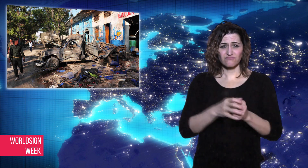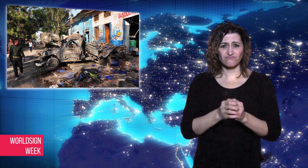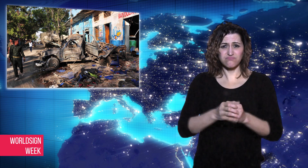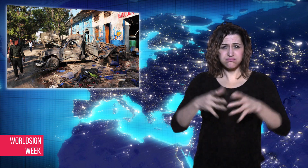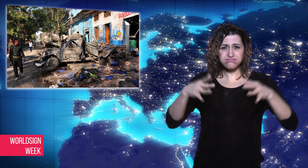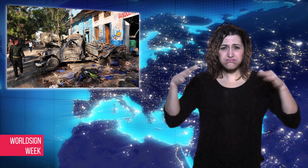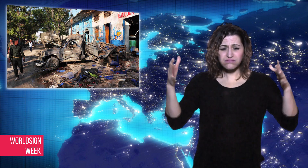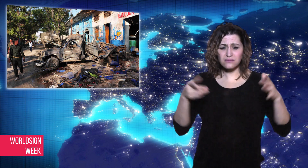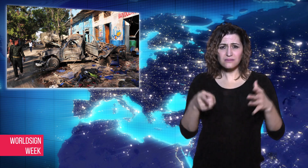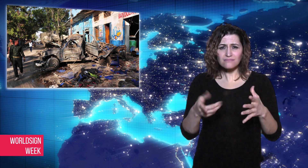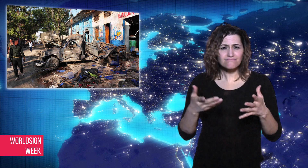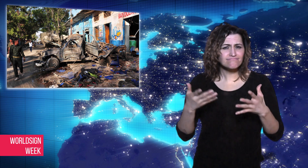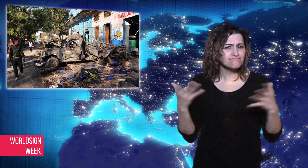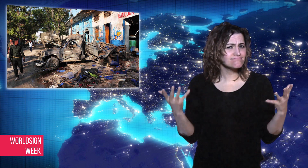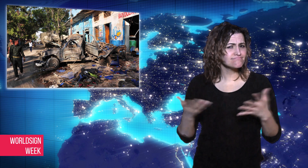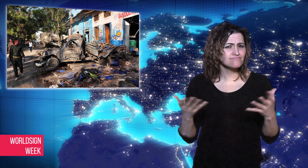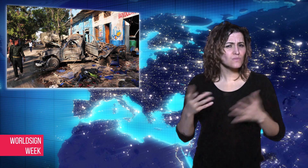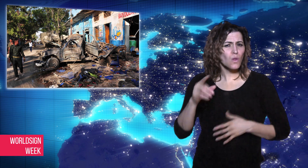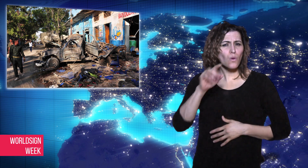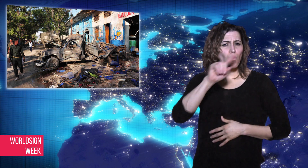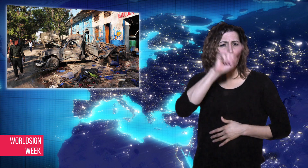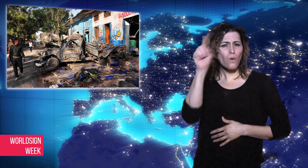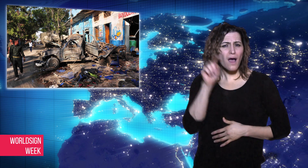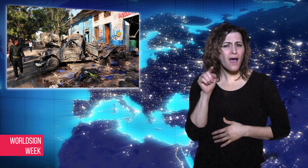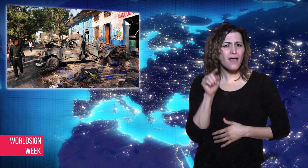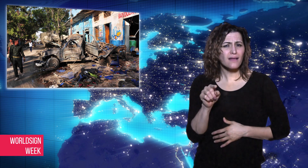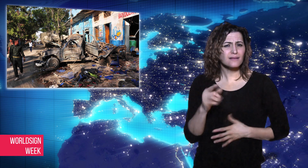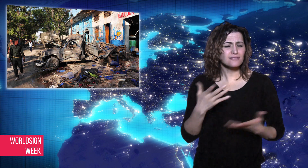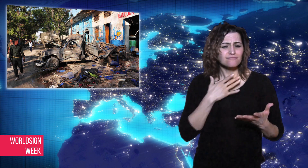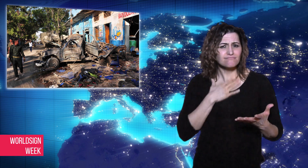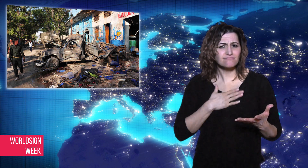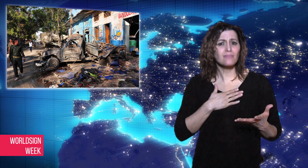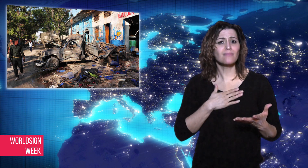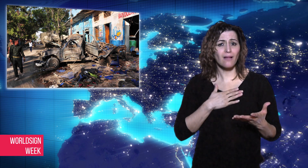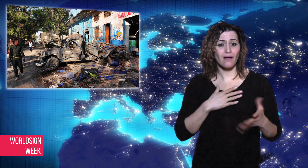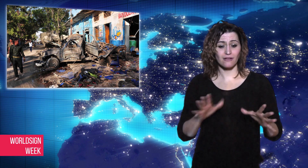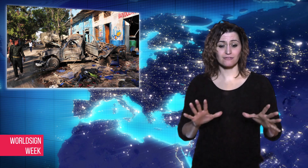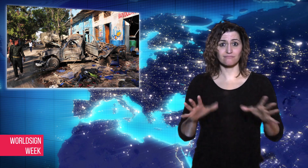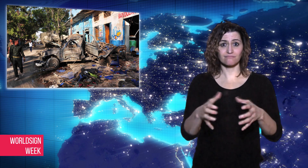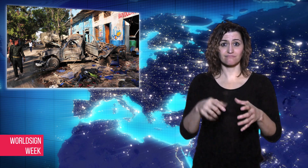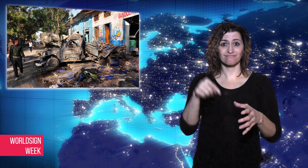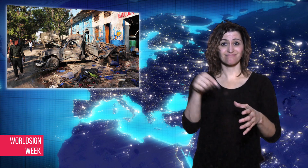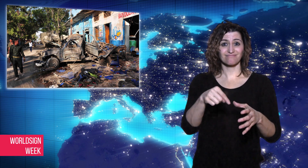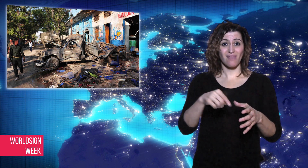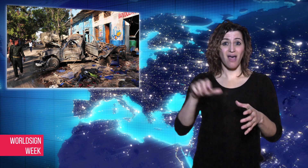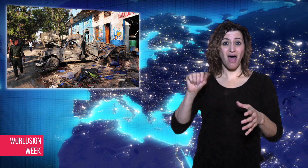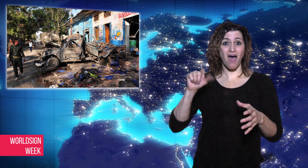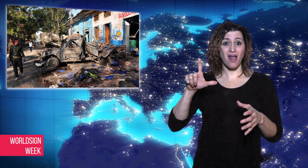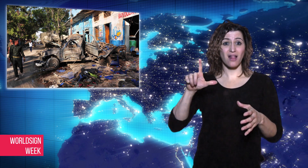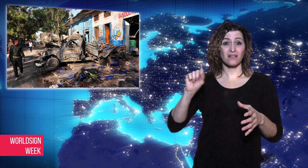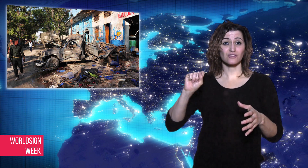Shabab to strike fear in Somalis who